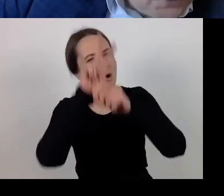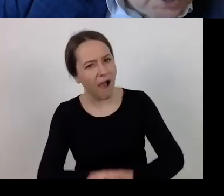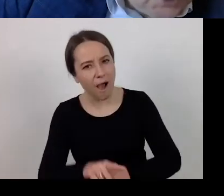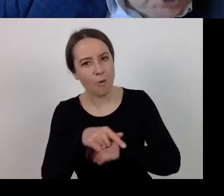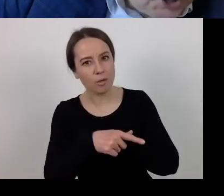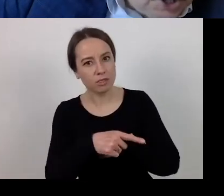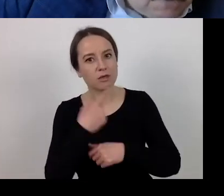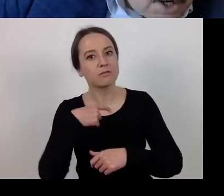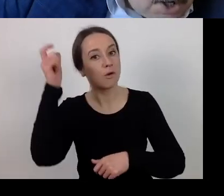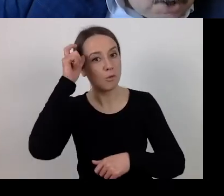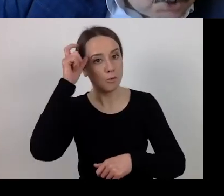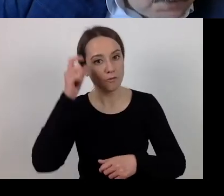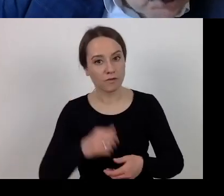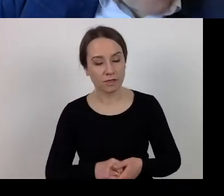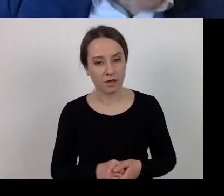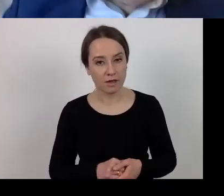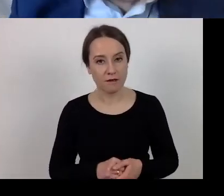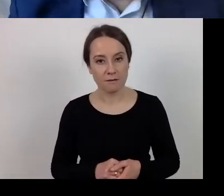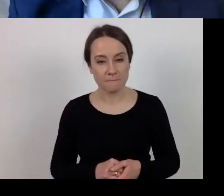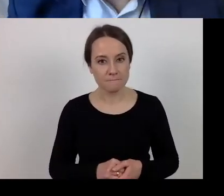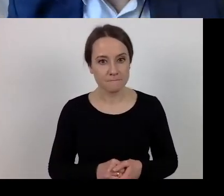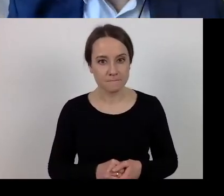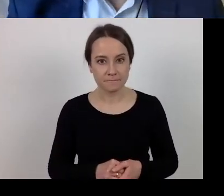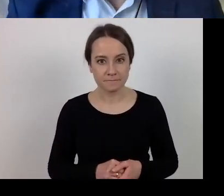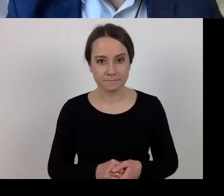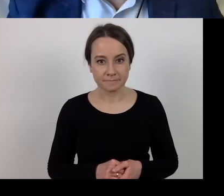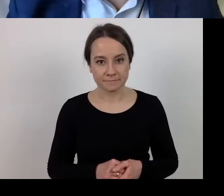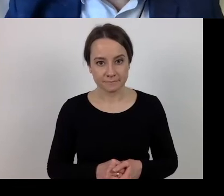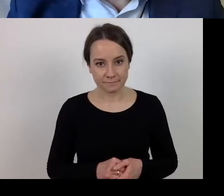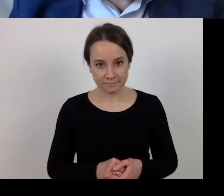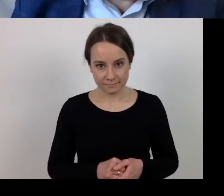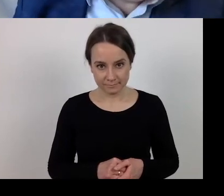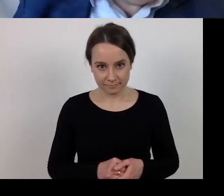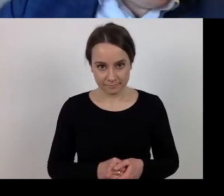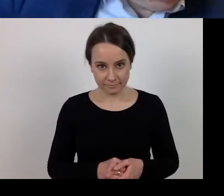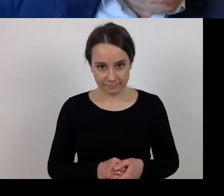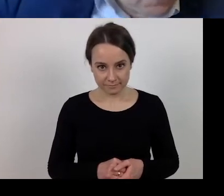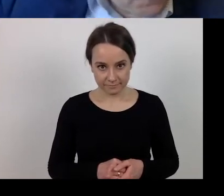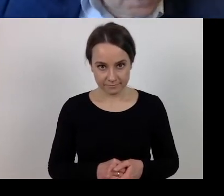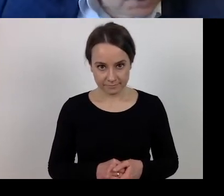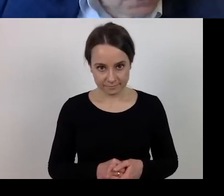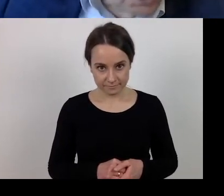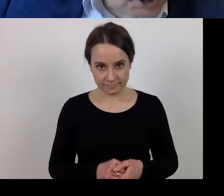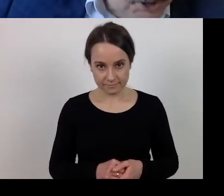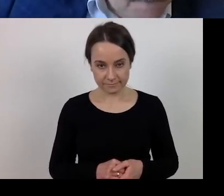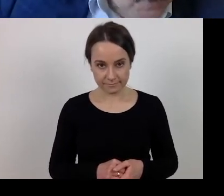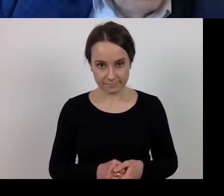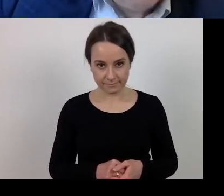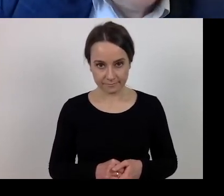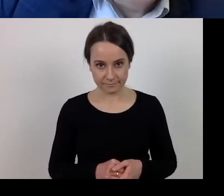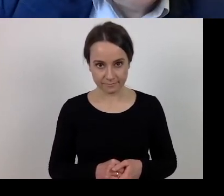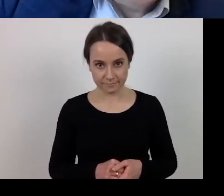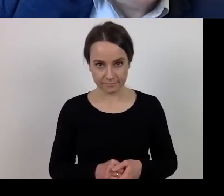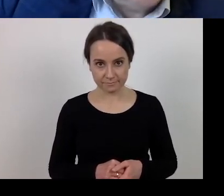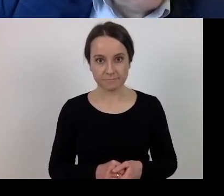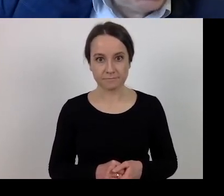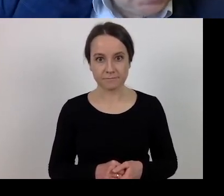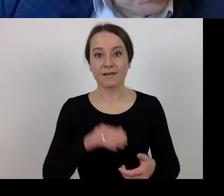in this context, when, for example, it is not possible